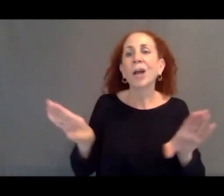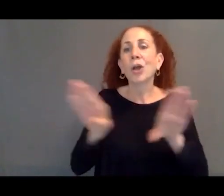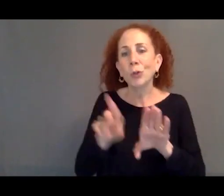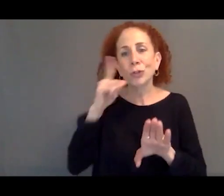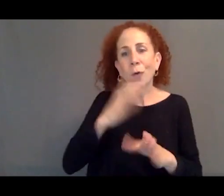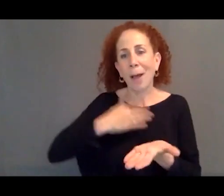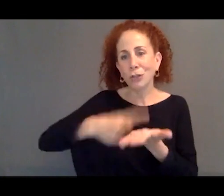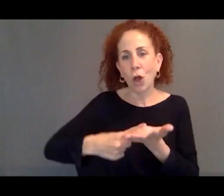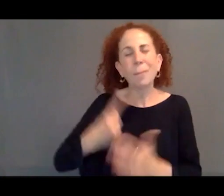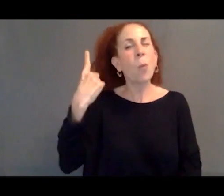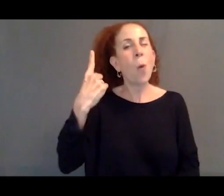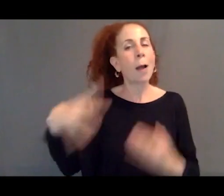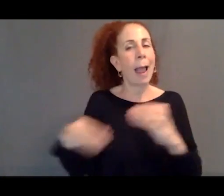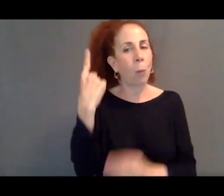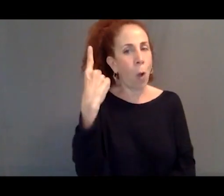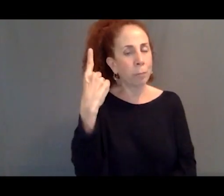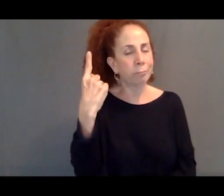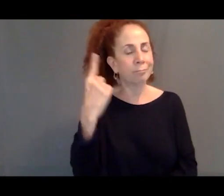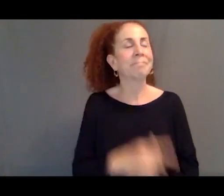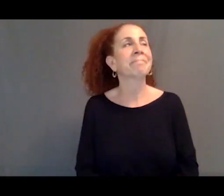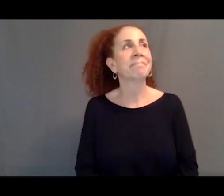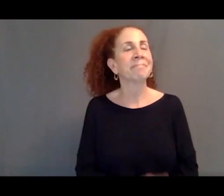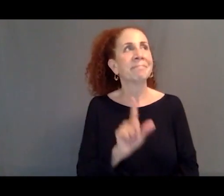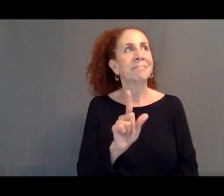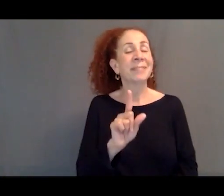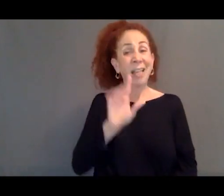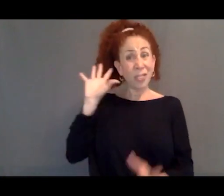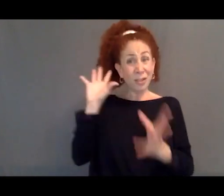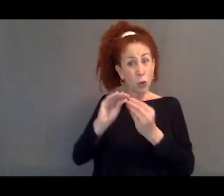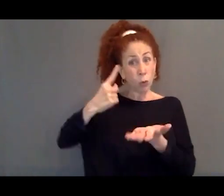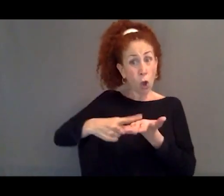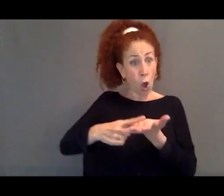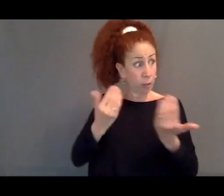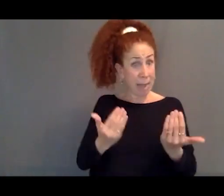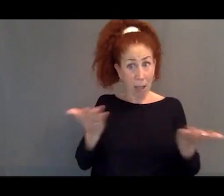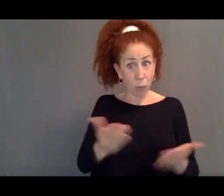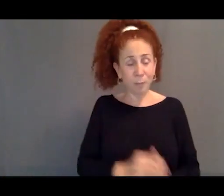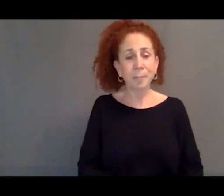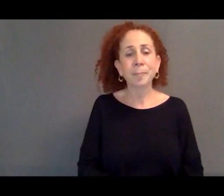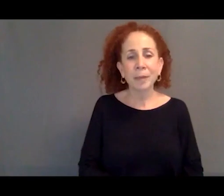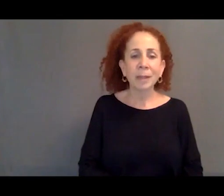except to say that this whole talk has been with a kind